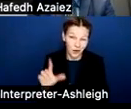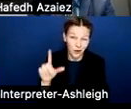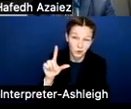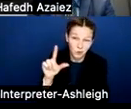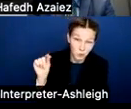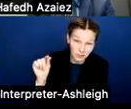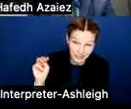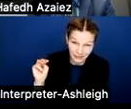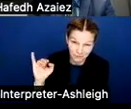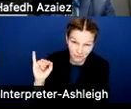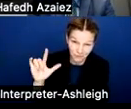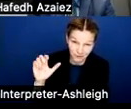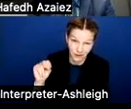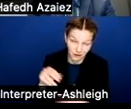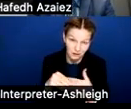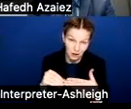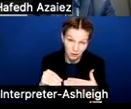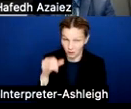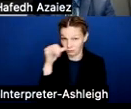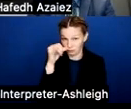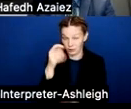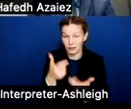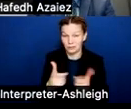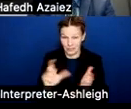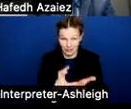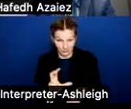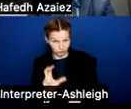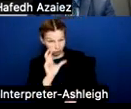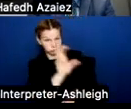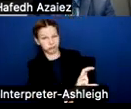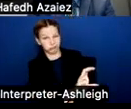And so it's a pretty significant investment. When you you refer back to last year